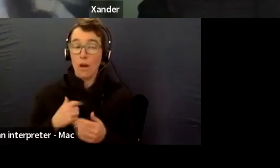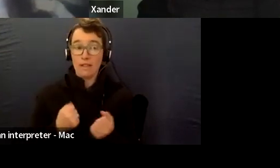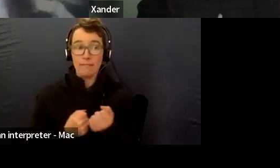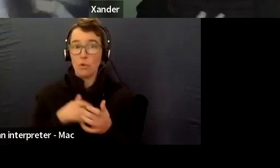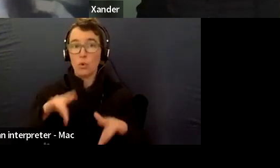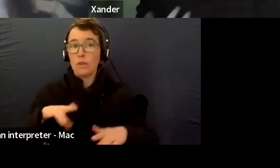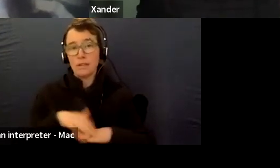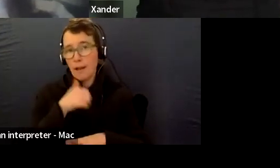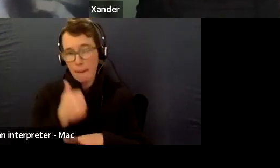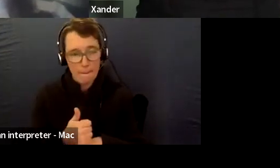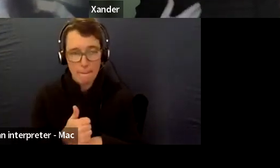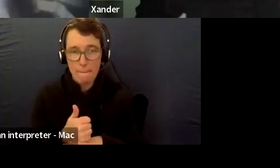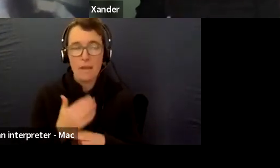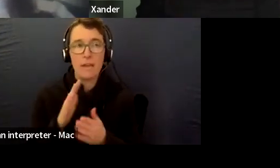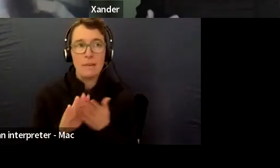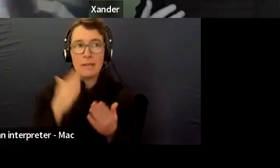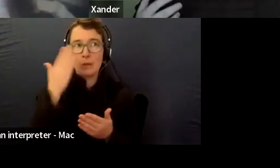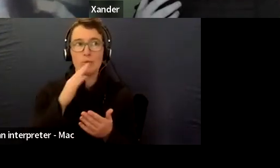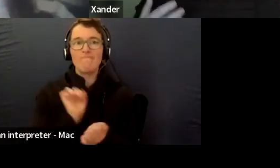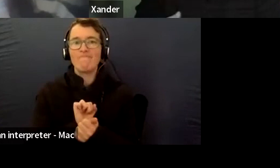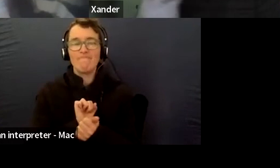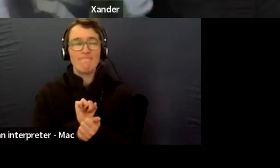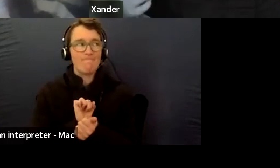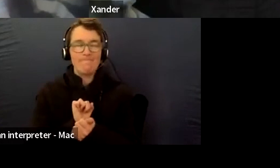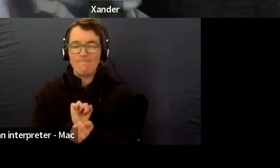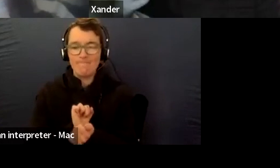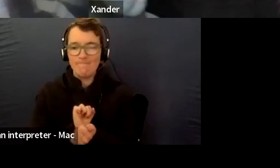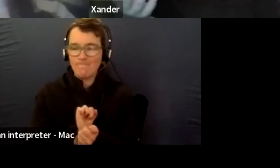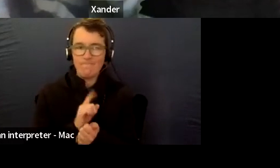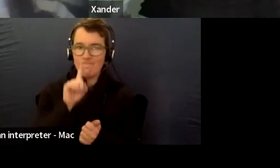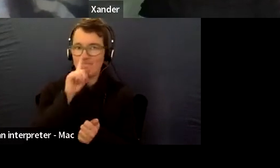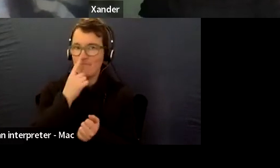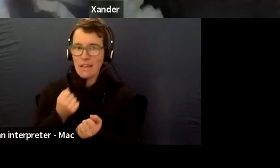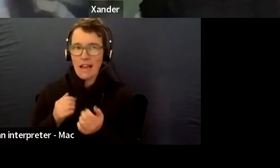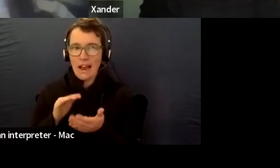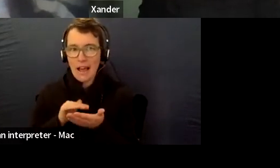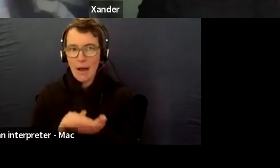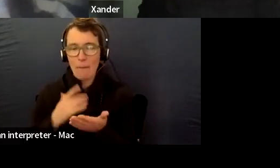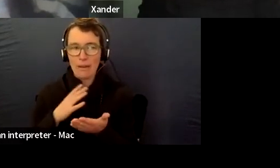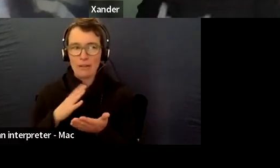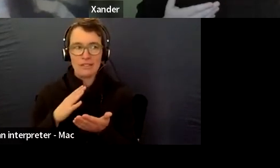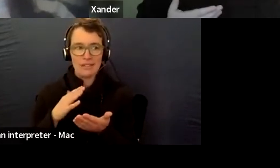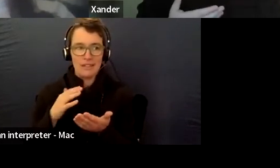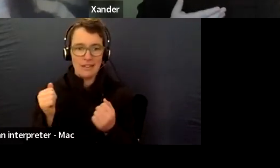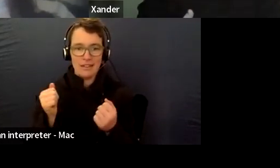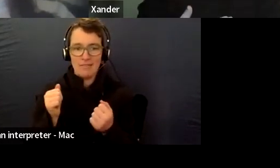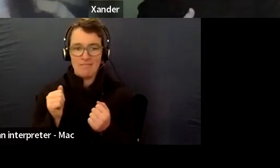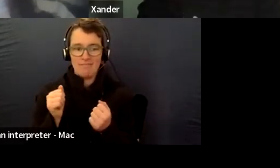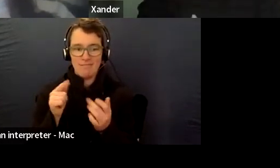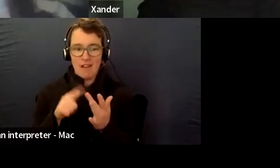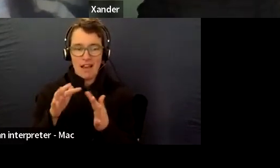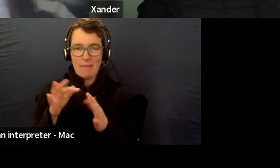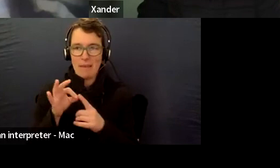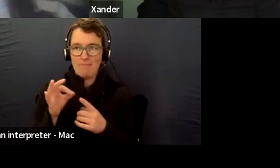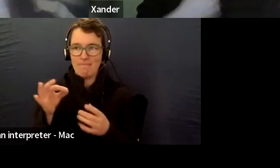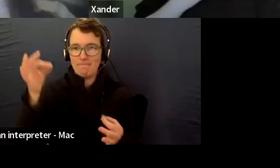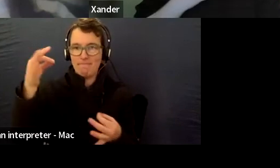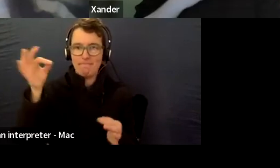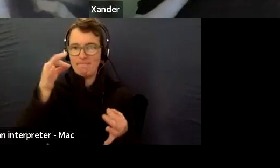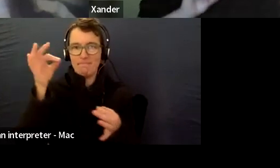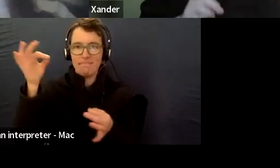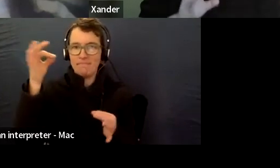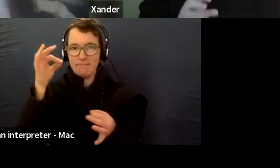yet. And so, the school can't really do anything, because that it's it's a it's a document they can't really.